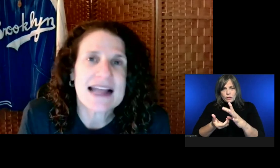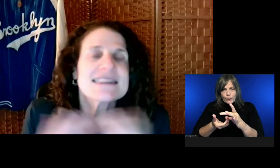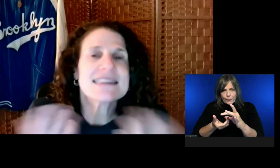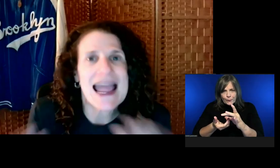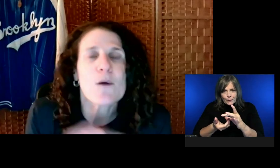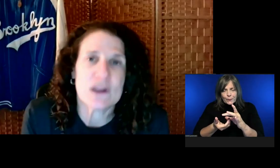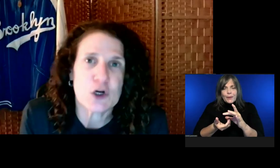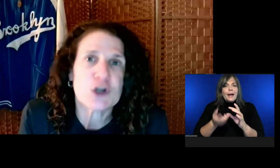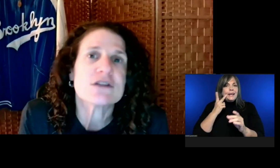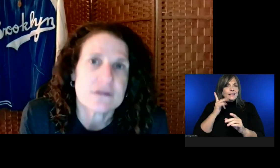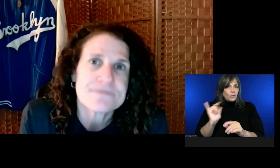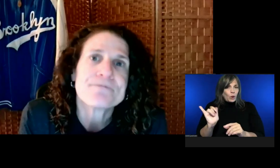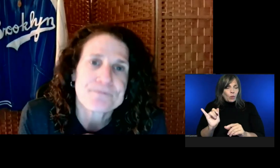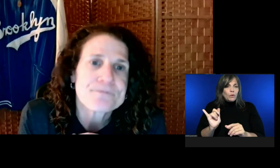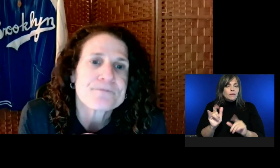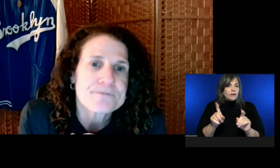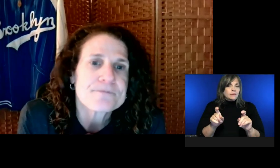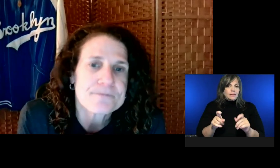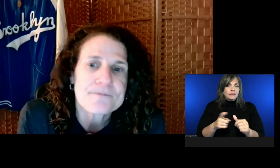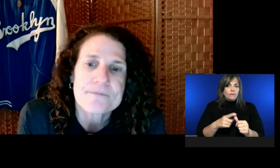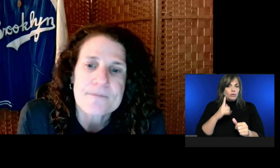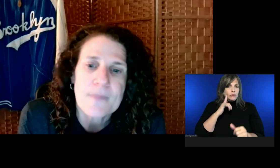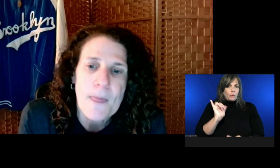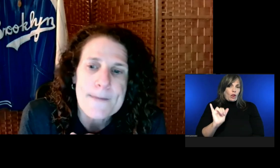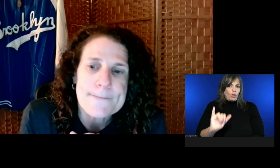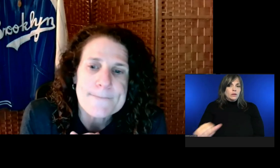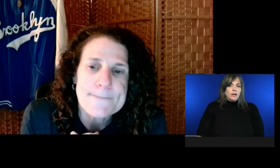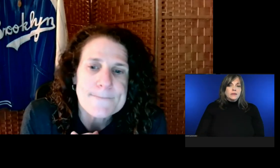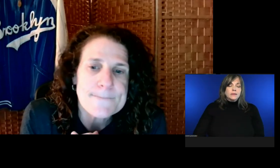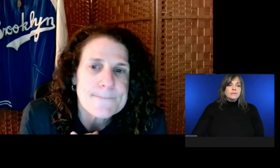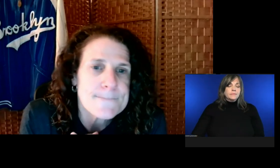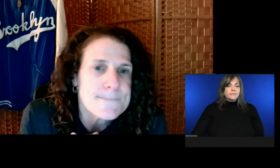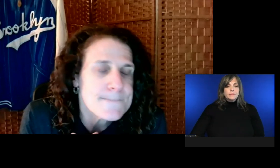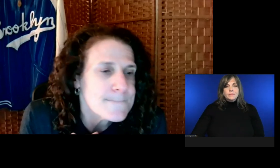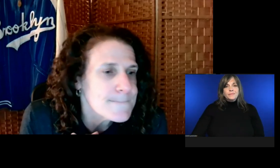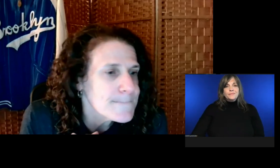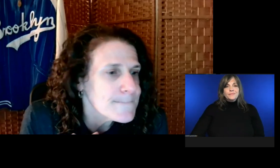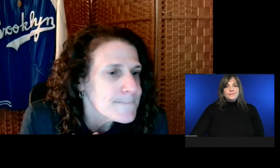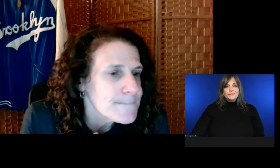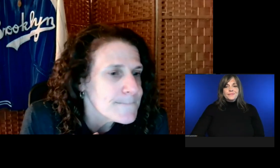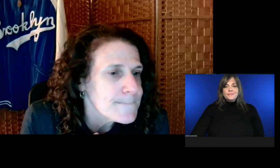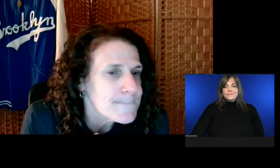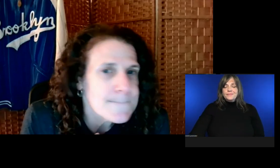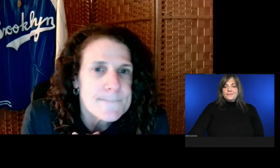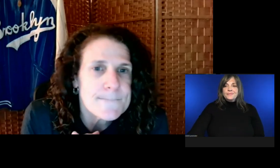And see how it looks.